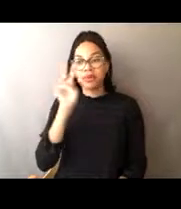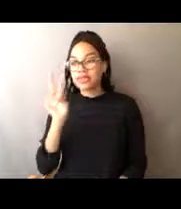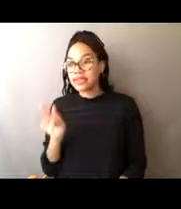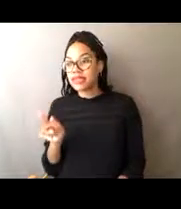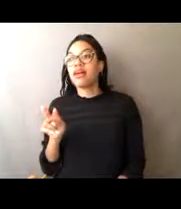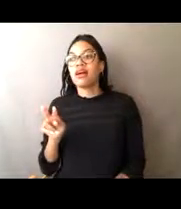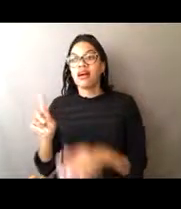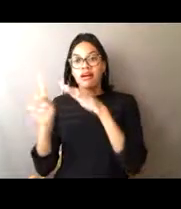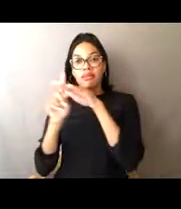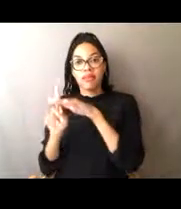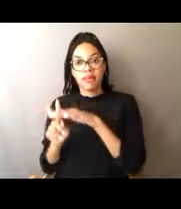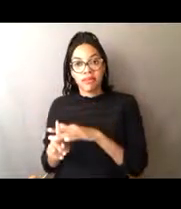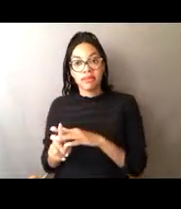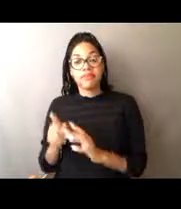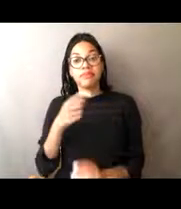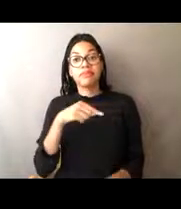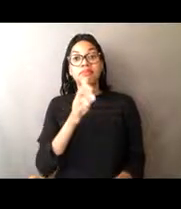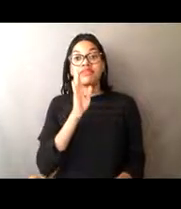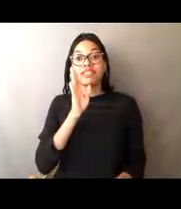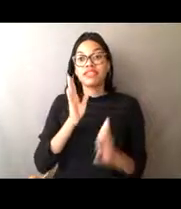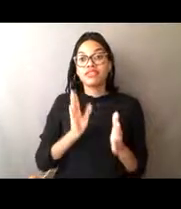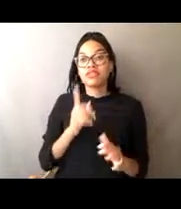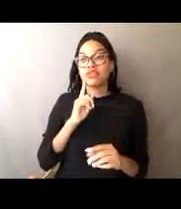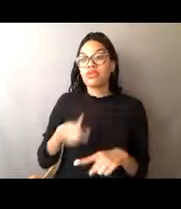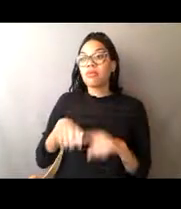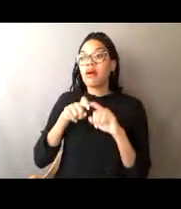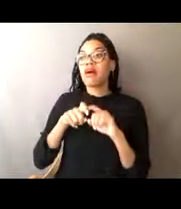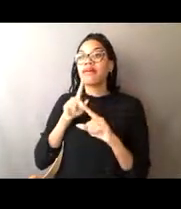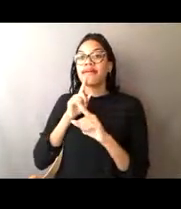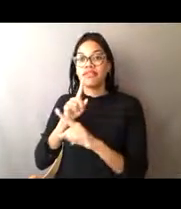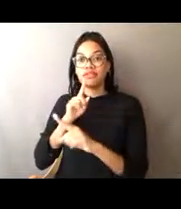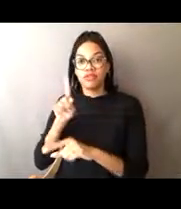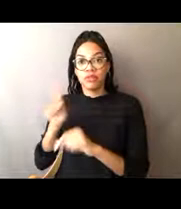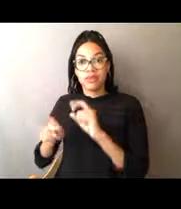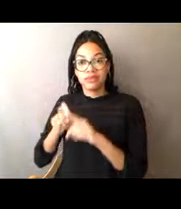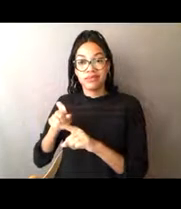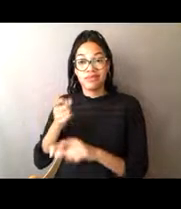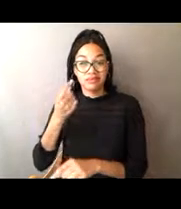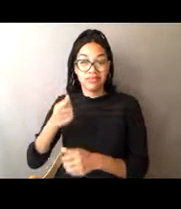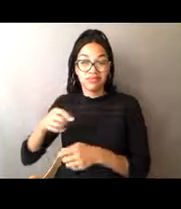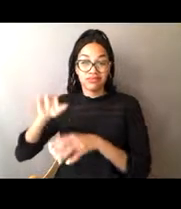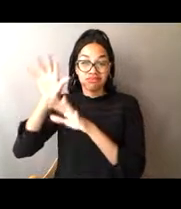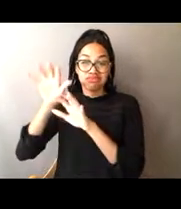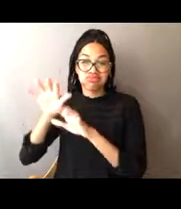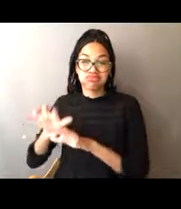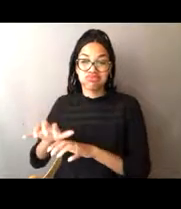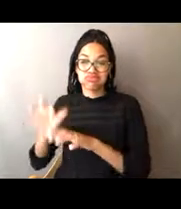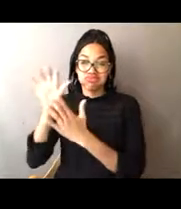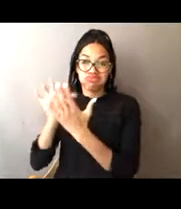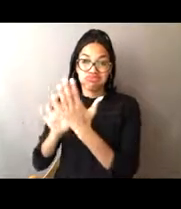They'll stop every now and again and answer a few questions. We may not get to all of our questions, but we'll try to answer as many as we can.